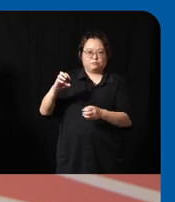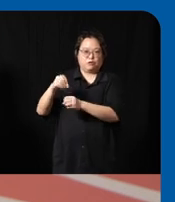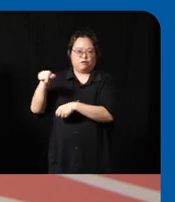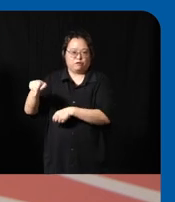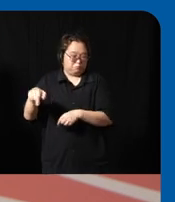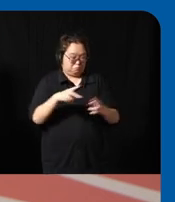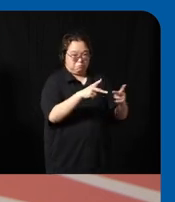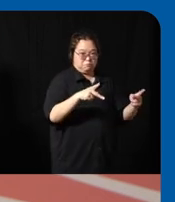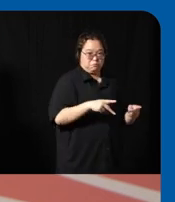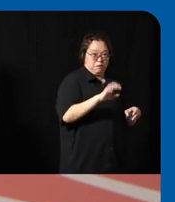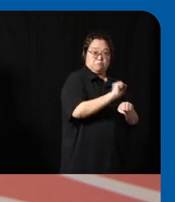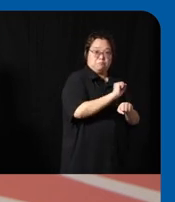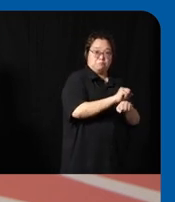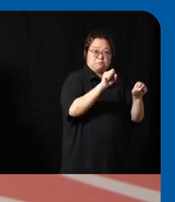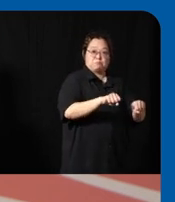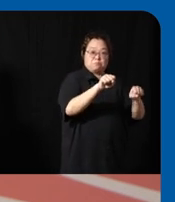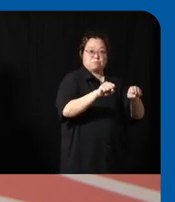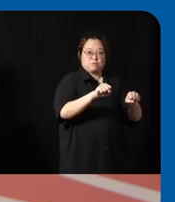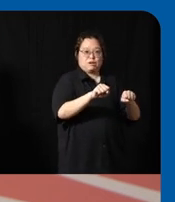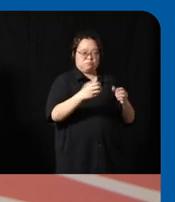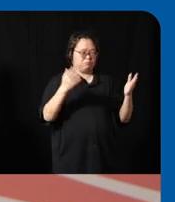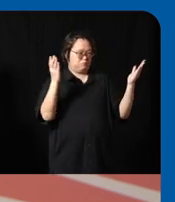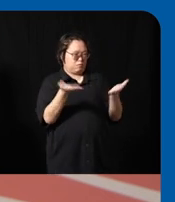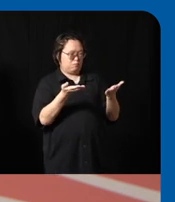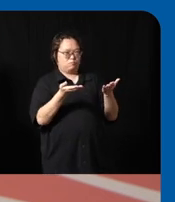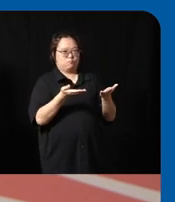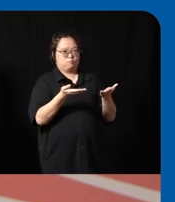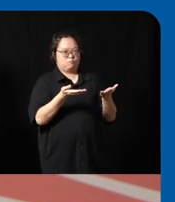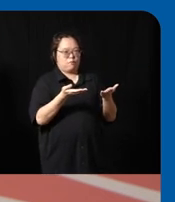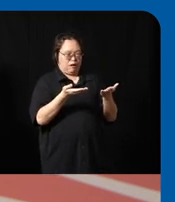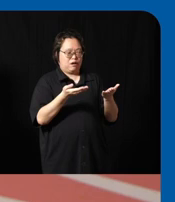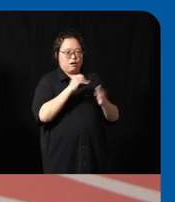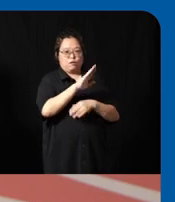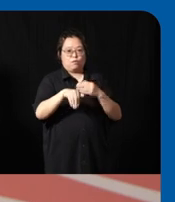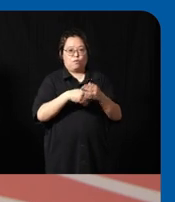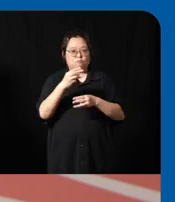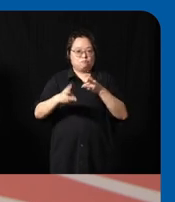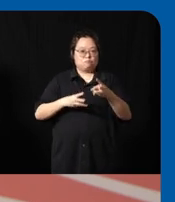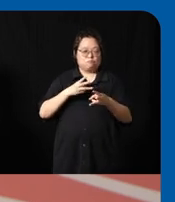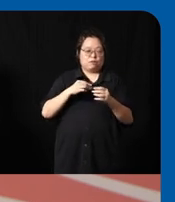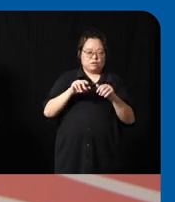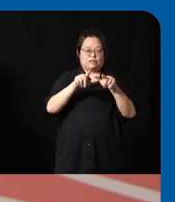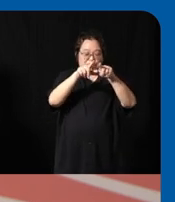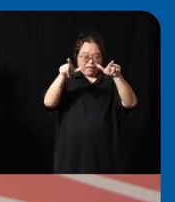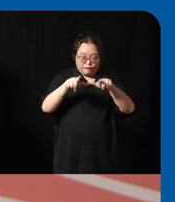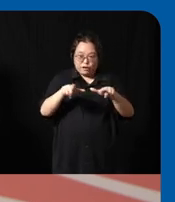just uh or that conviction with the leadership and across all levels has been extremely encouraging